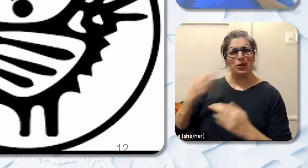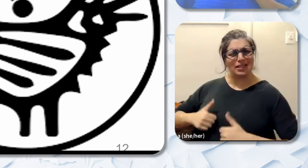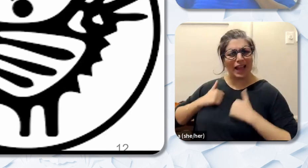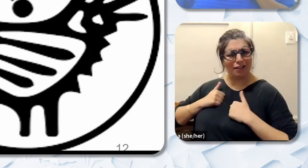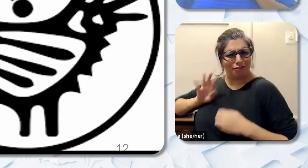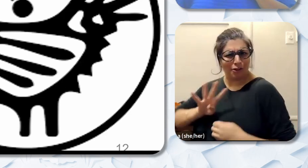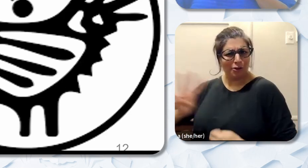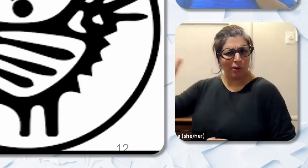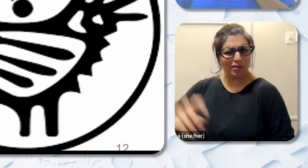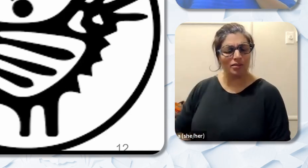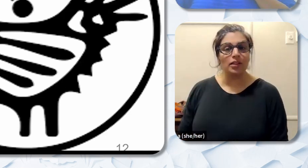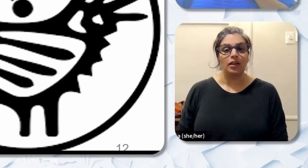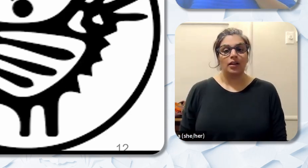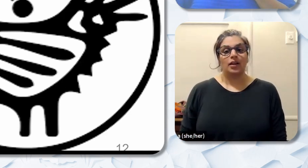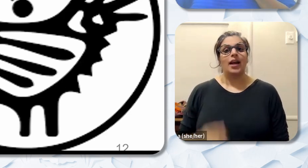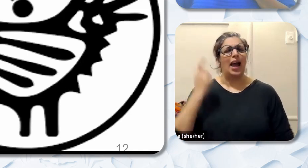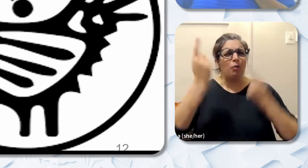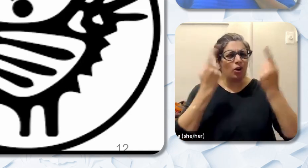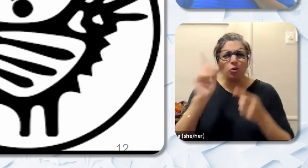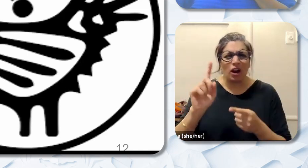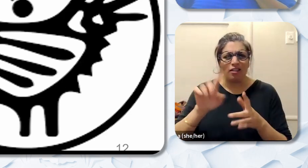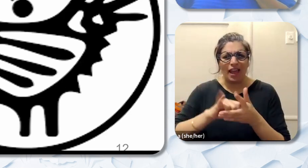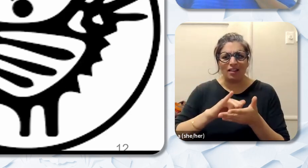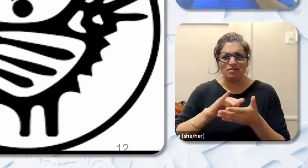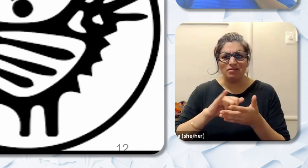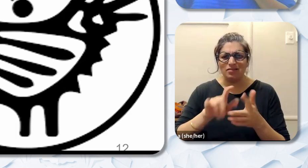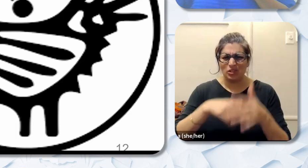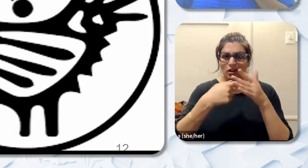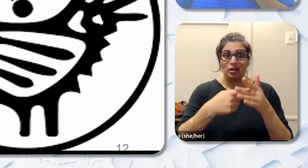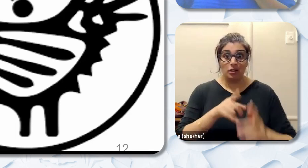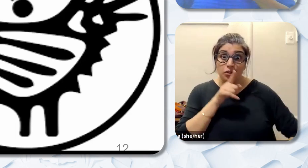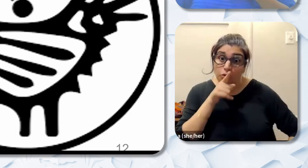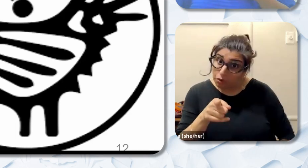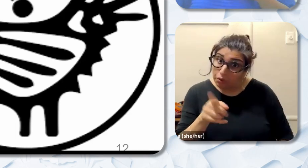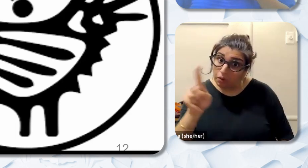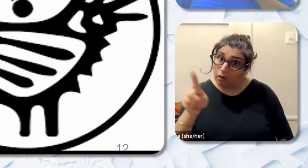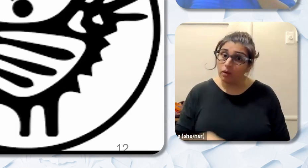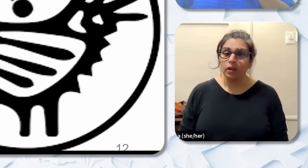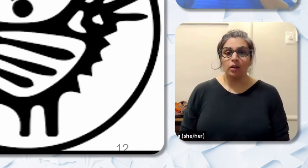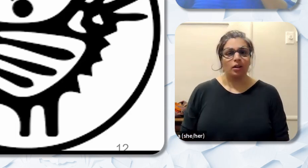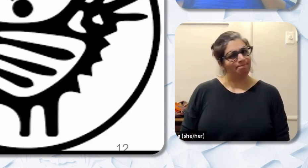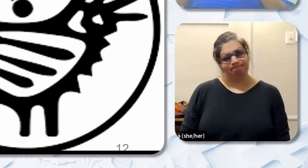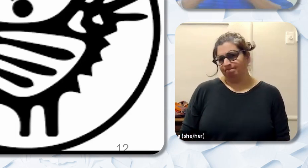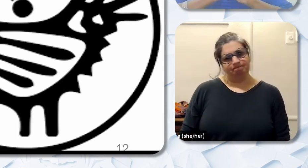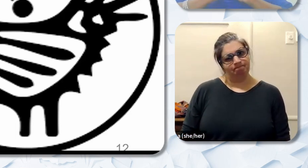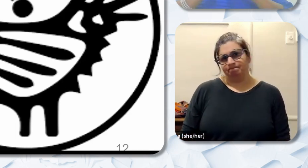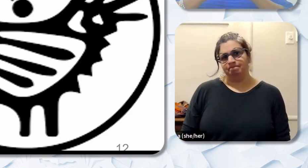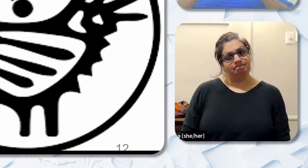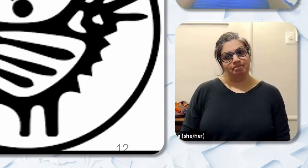I wonder where that belief began. Is it even true? I don't think so but based on history I must